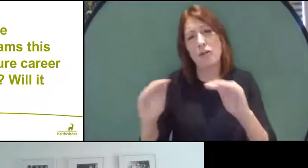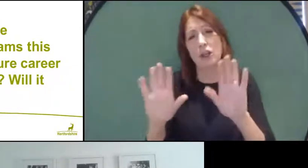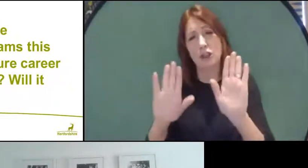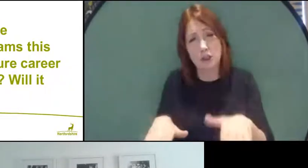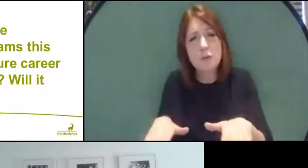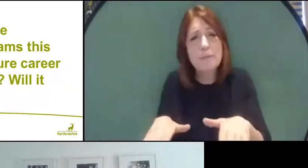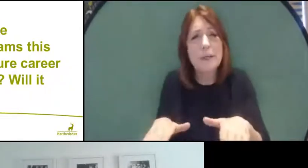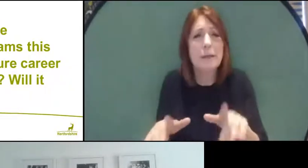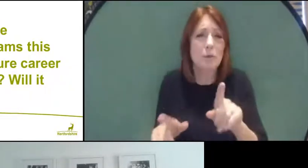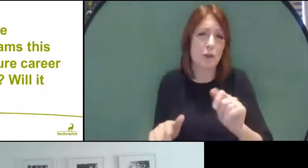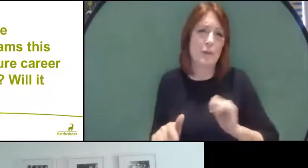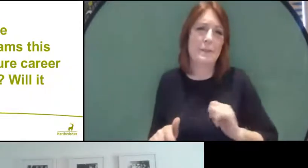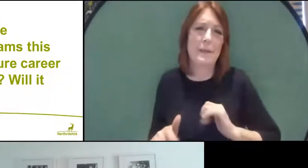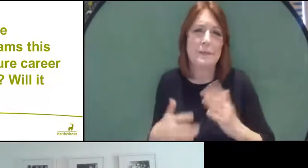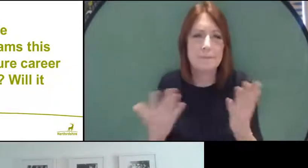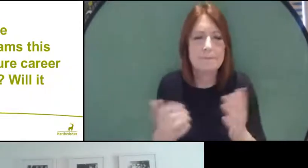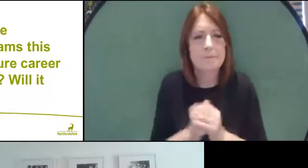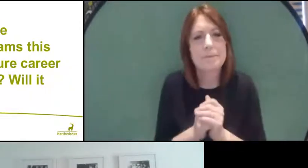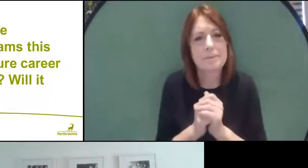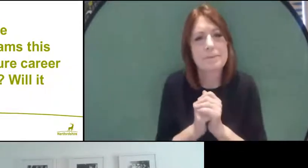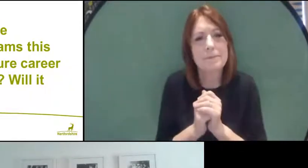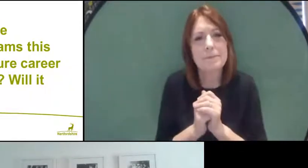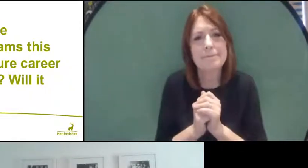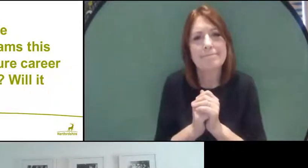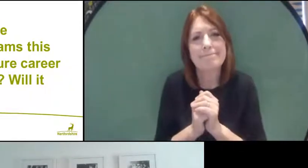The thing that I have to say to you, and your schools would expect me to say this,